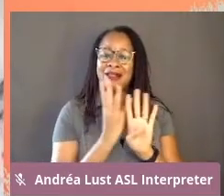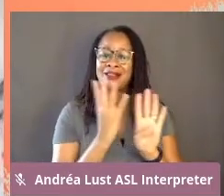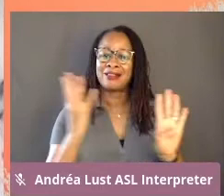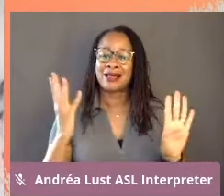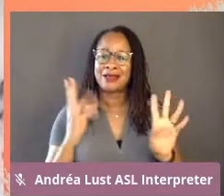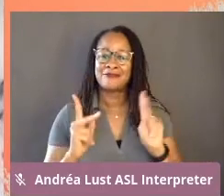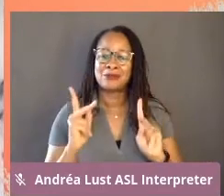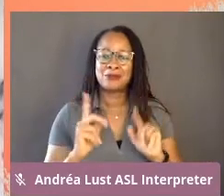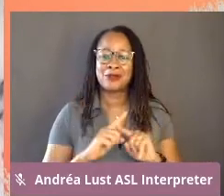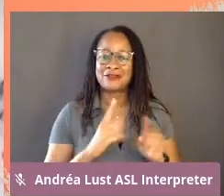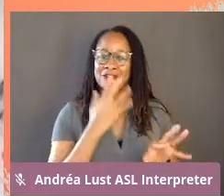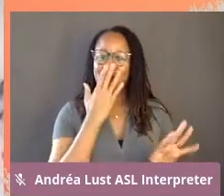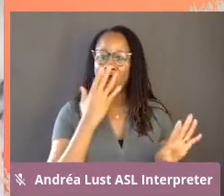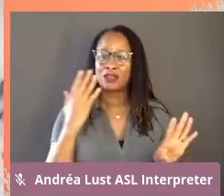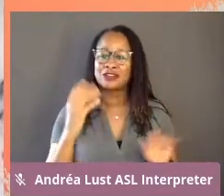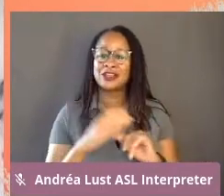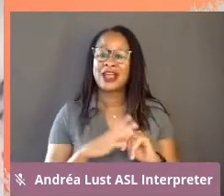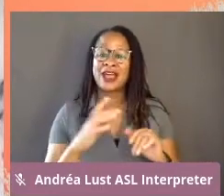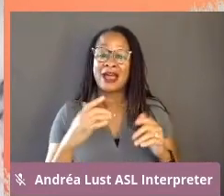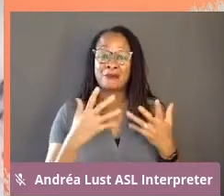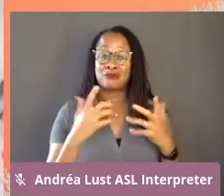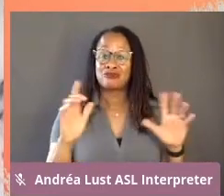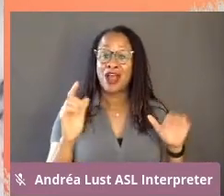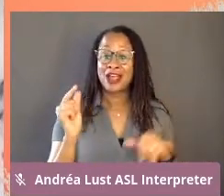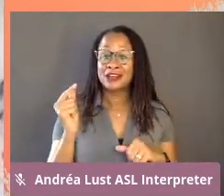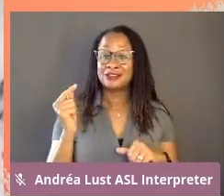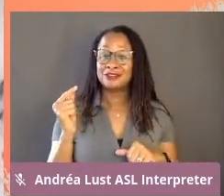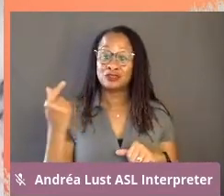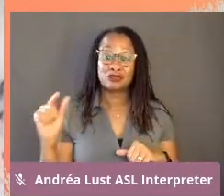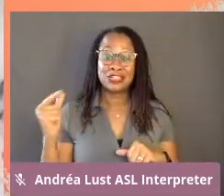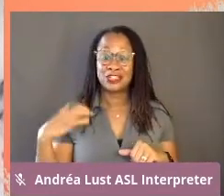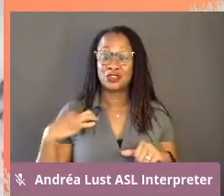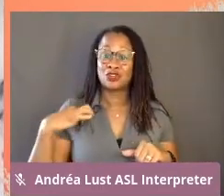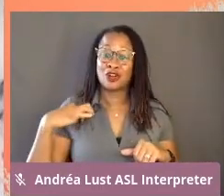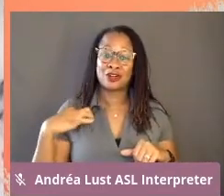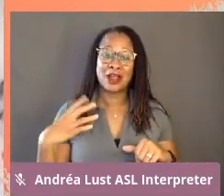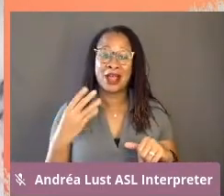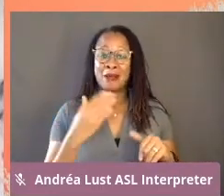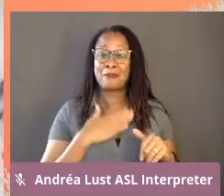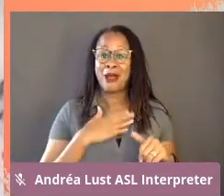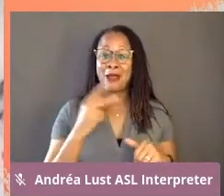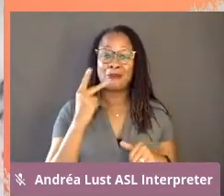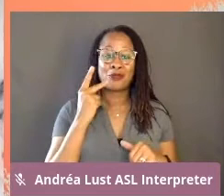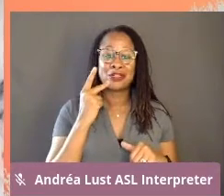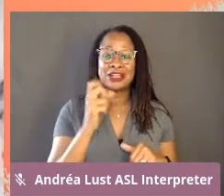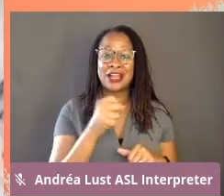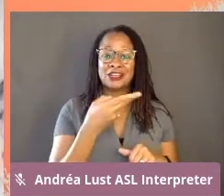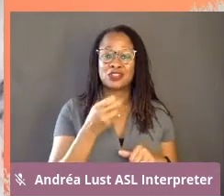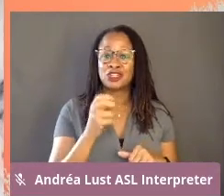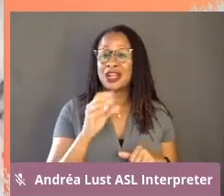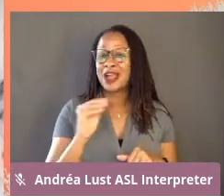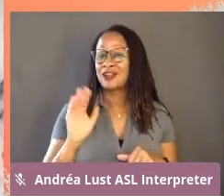I'm wearing a bright green shirt. My pronouns are she and her.